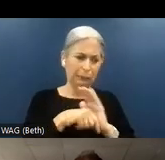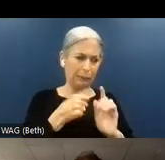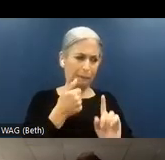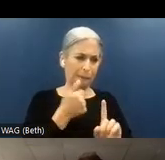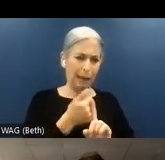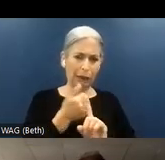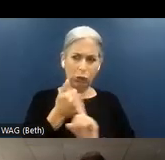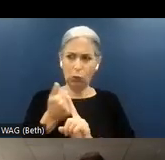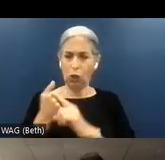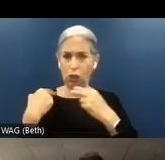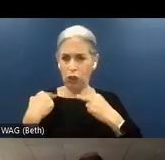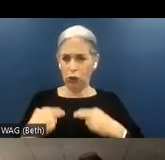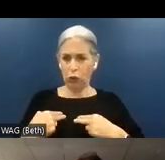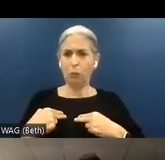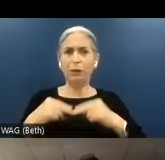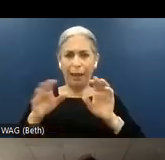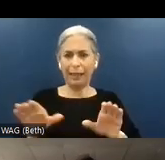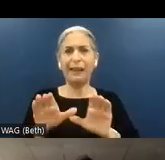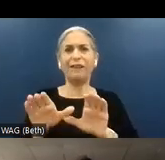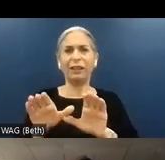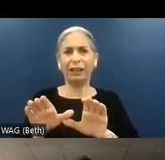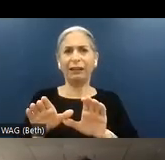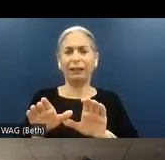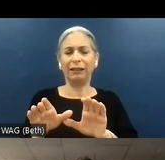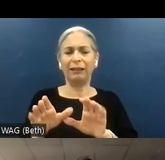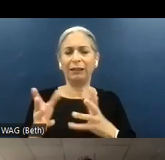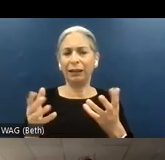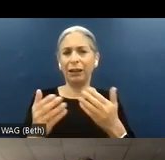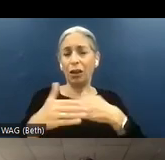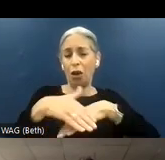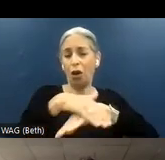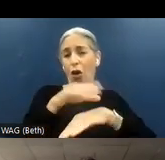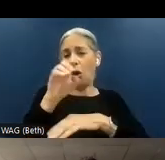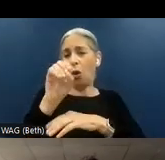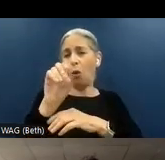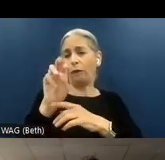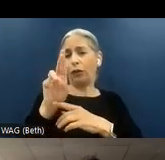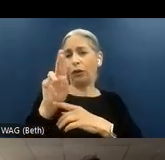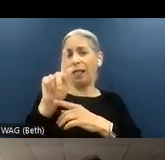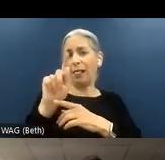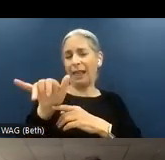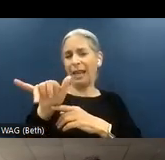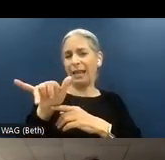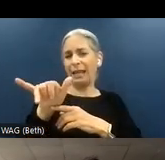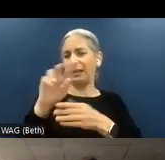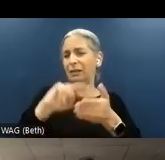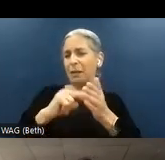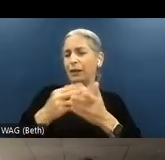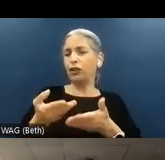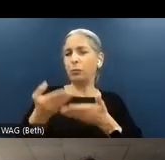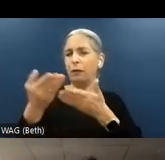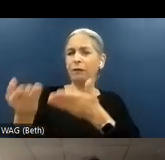manual, human-based activity. The overlays are meant to provide probably a superficial